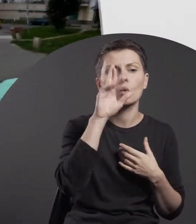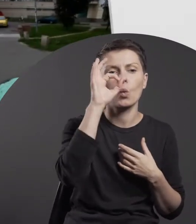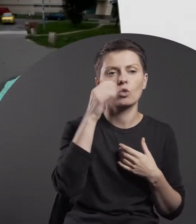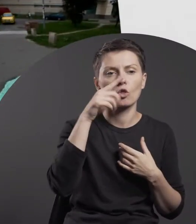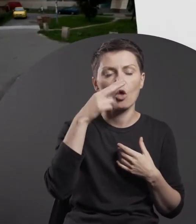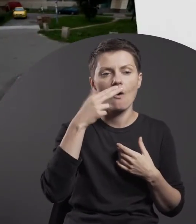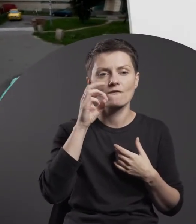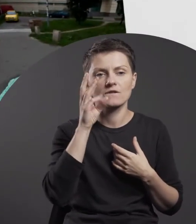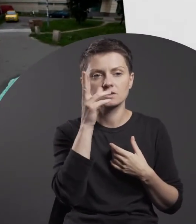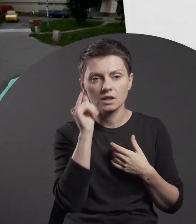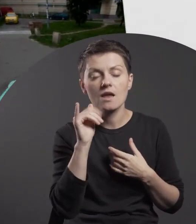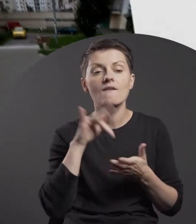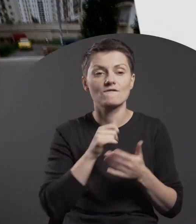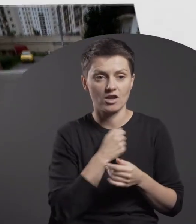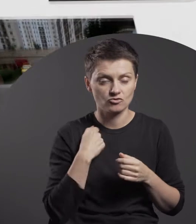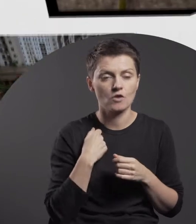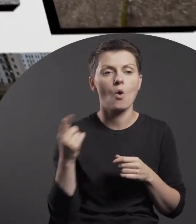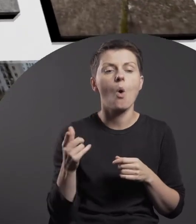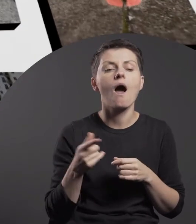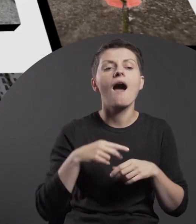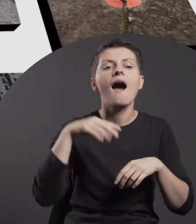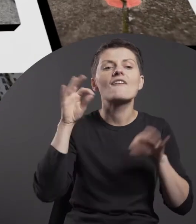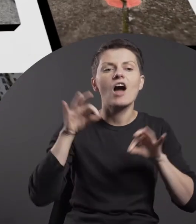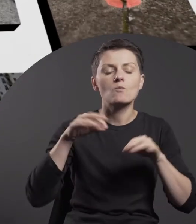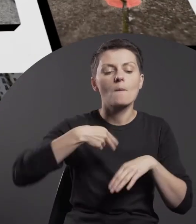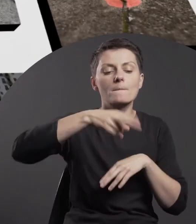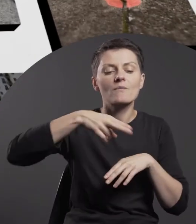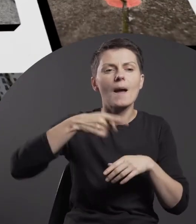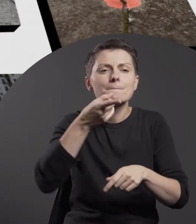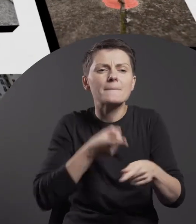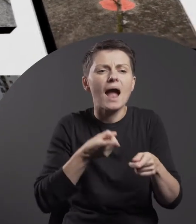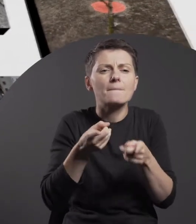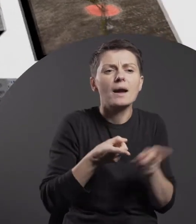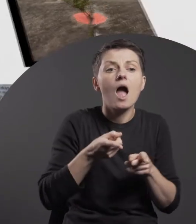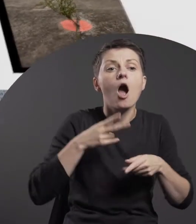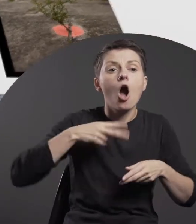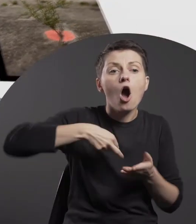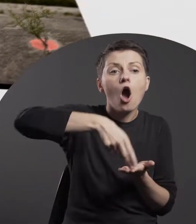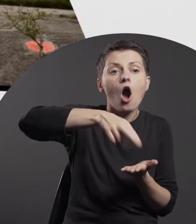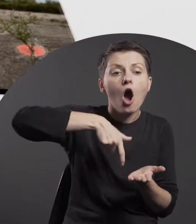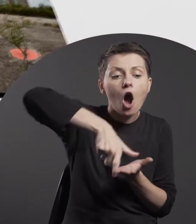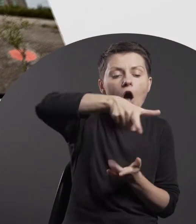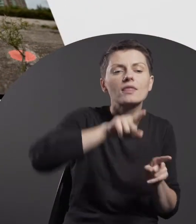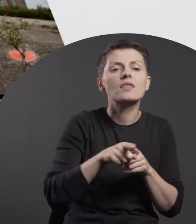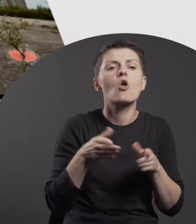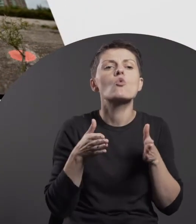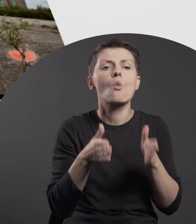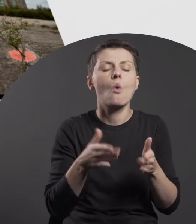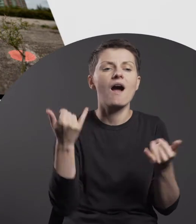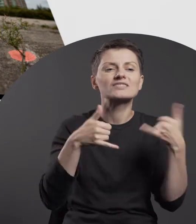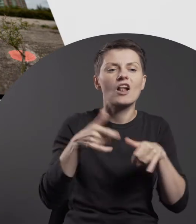by tarmac and concrete paths in the Bródno Park in Warsaw.